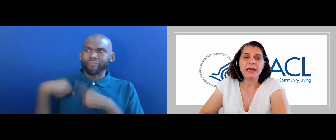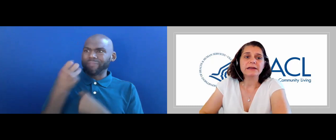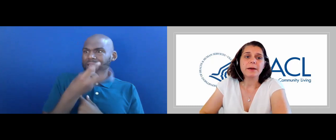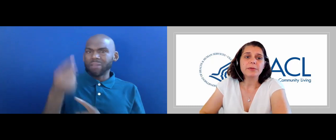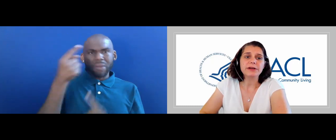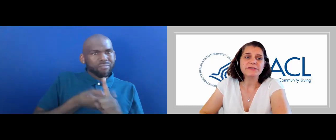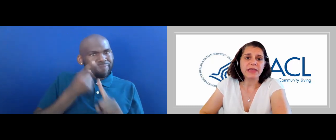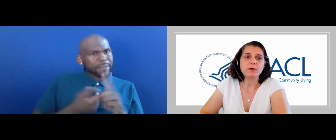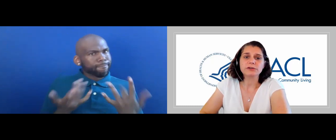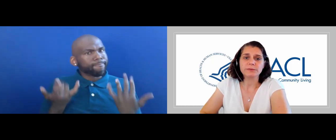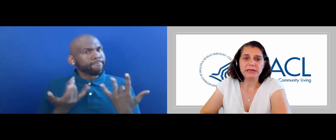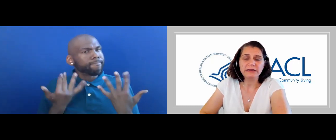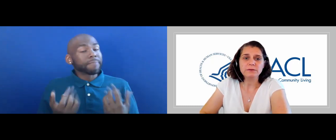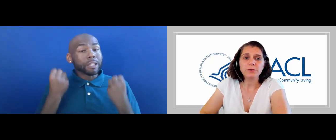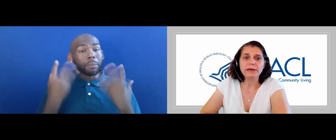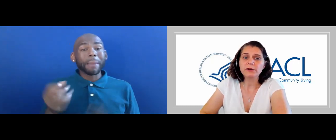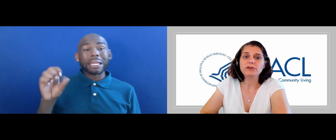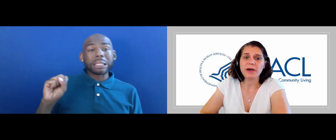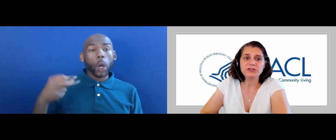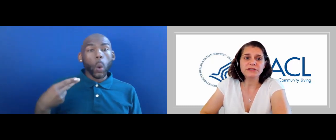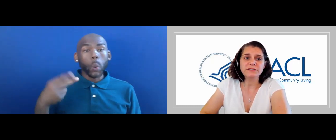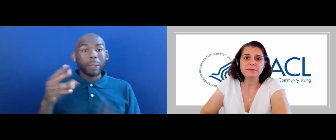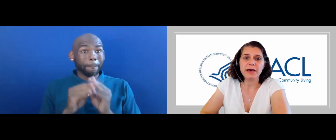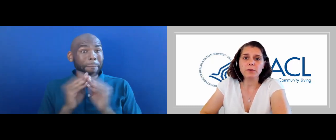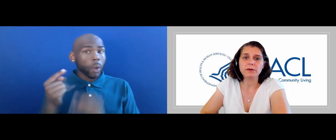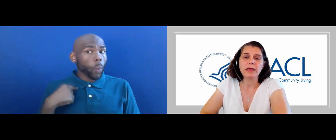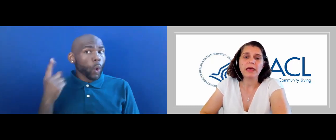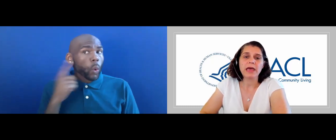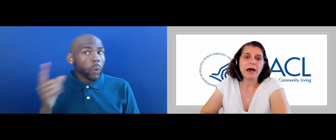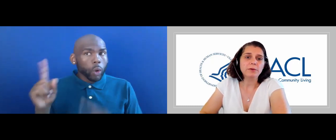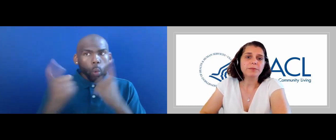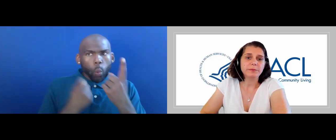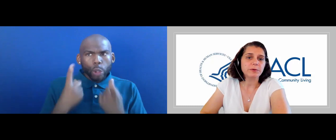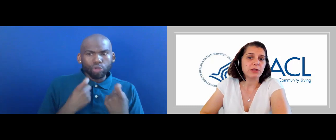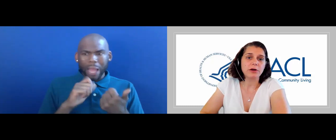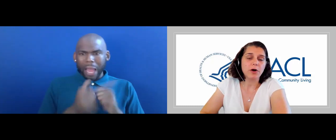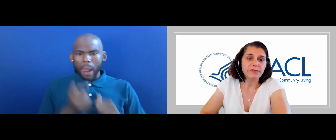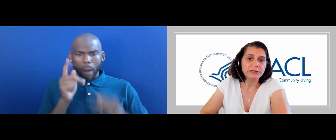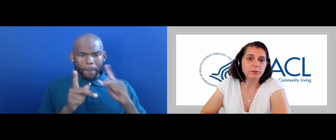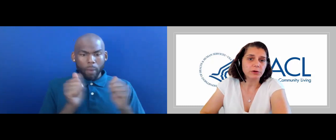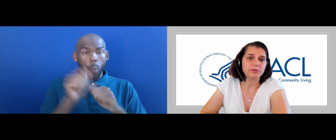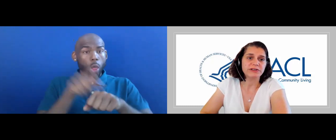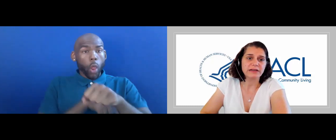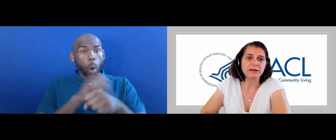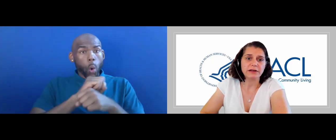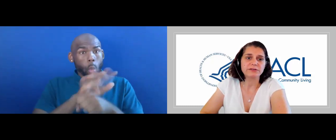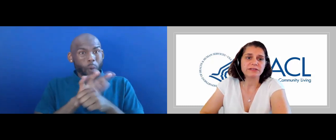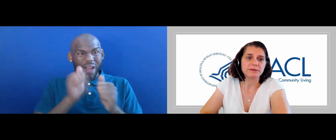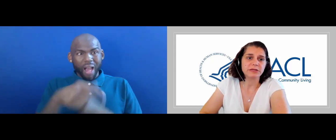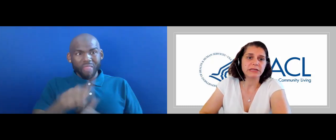IN A NUMBER OF STAKEHOLDER MEETINGS WE HEARD QUESTIONS ABOUT HOW PEOPLE WITH LONG COVID WERE PROTECTED UNDER DISABILITY